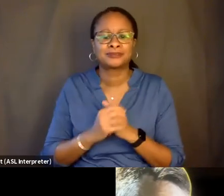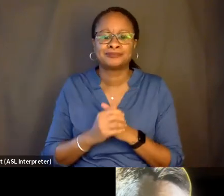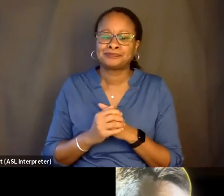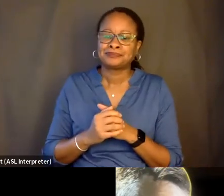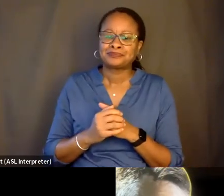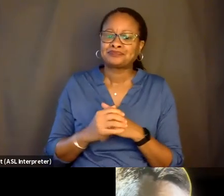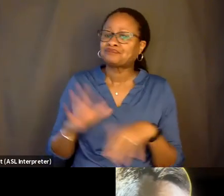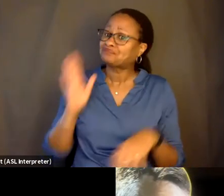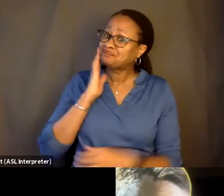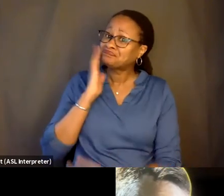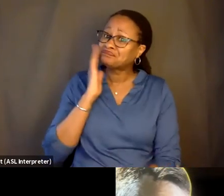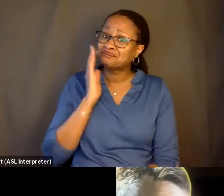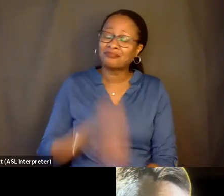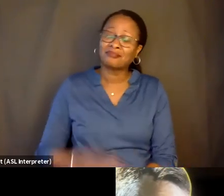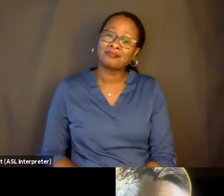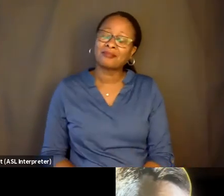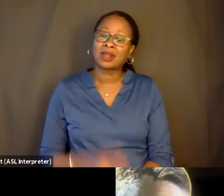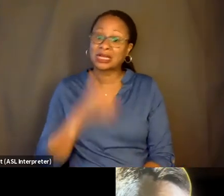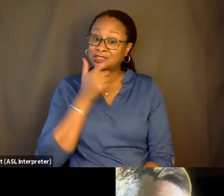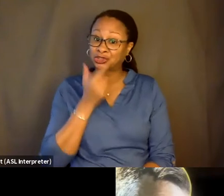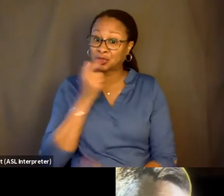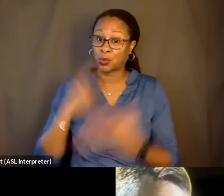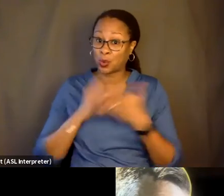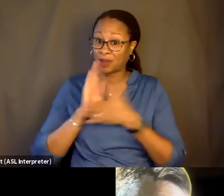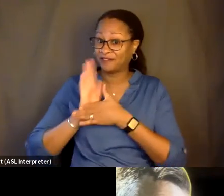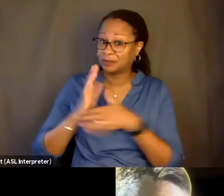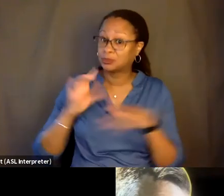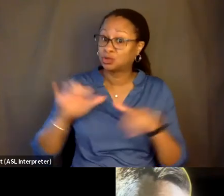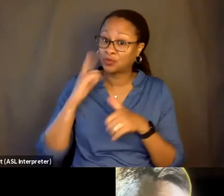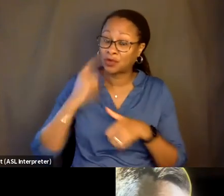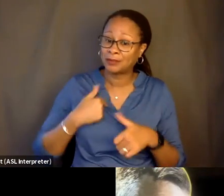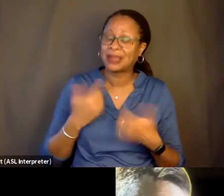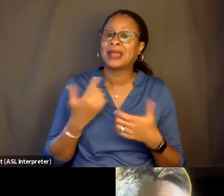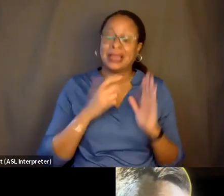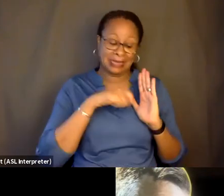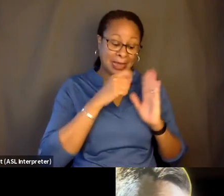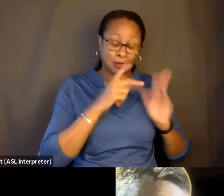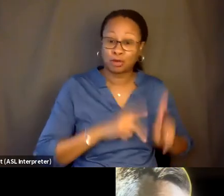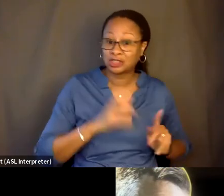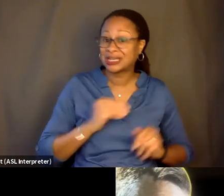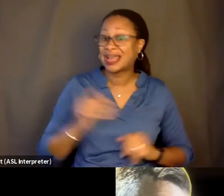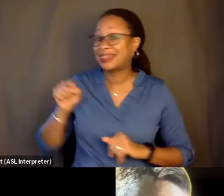Because what-- what films do for me, what "Cameraperson" is doing for me and this film is doing for me, is that it sort